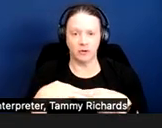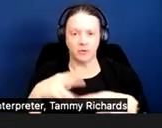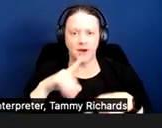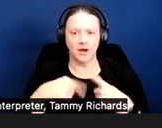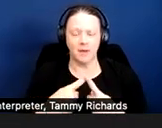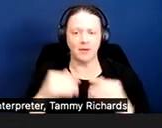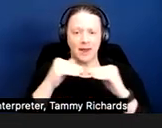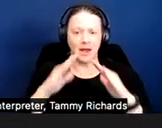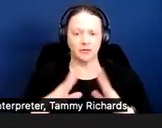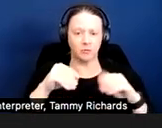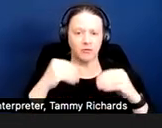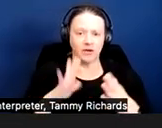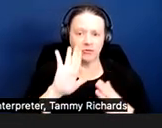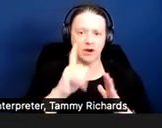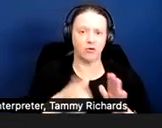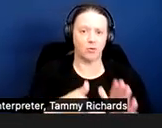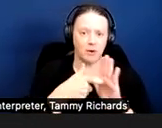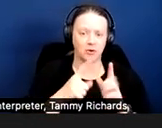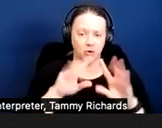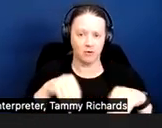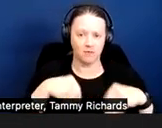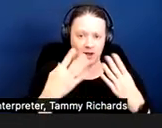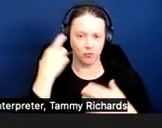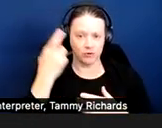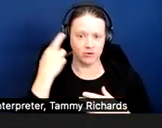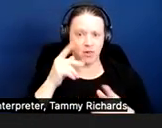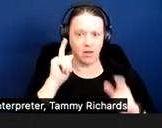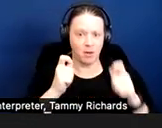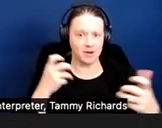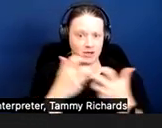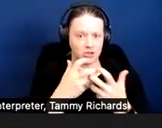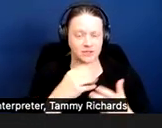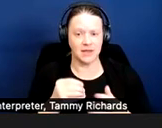to provide reasonable accommodations and reasonable modifications in housing.